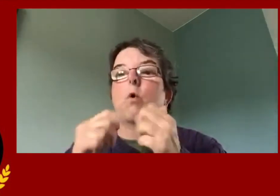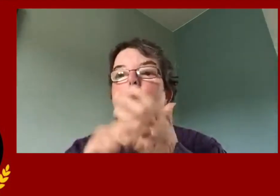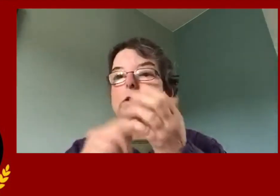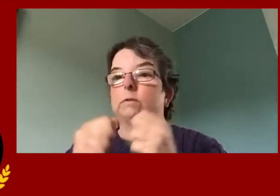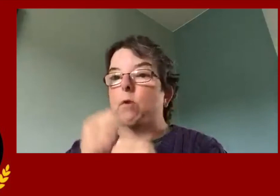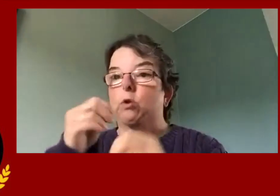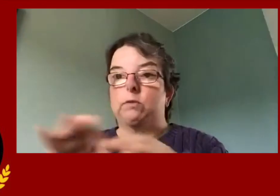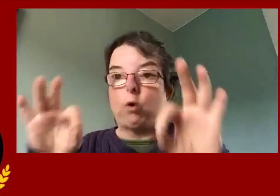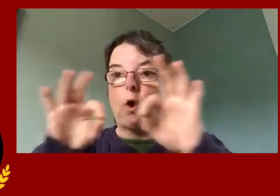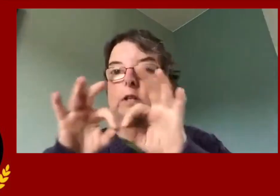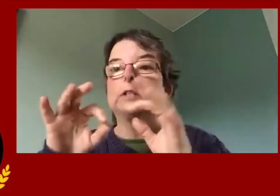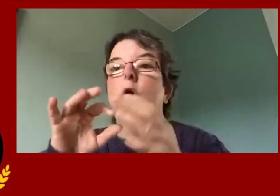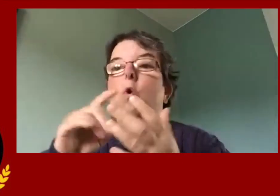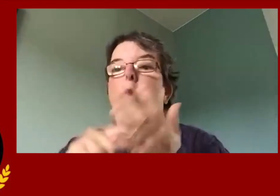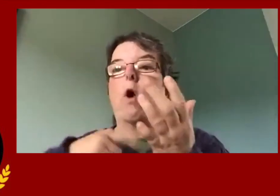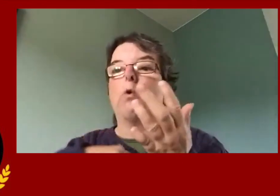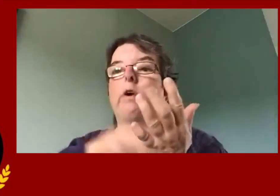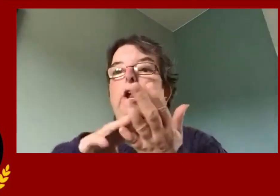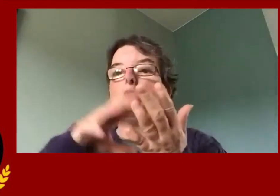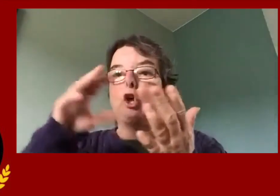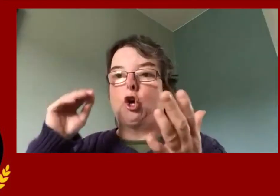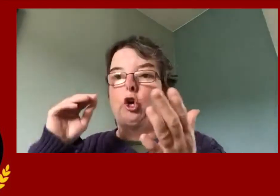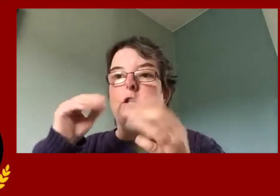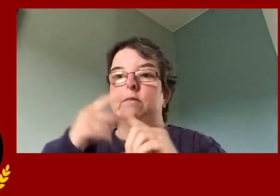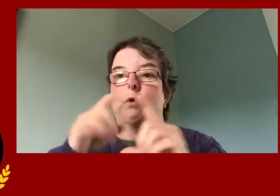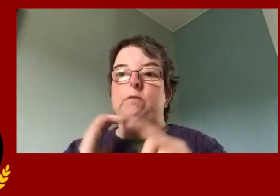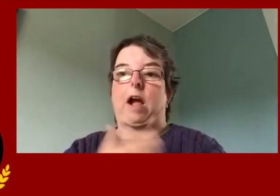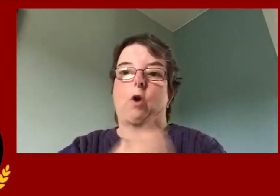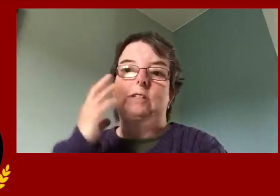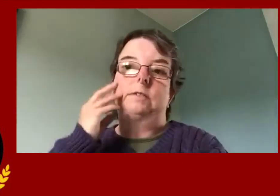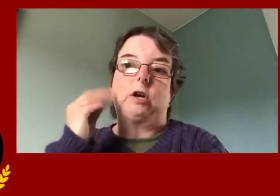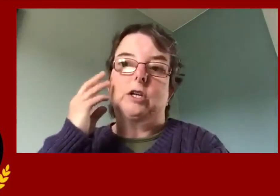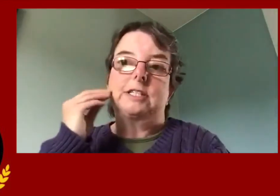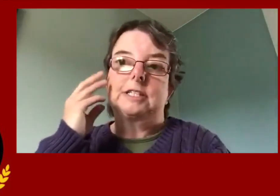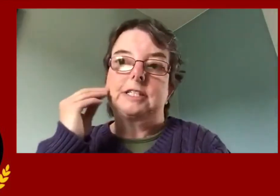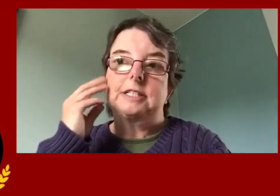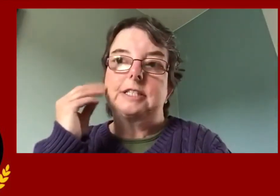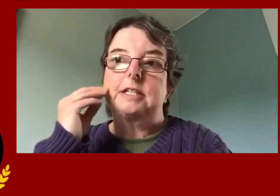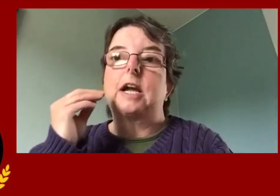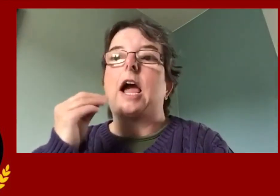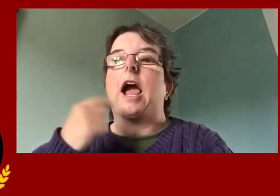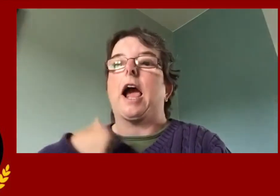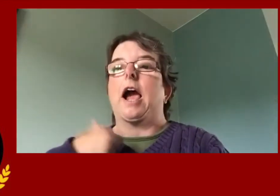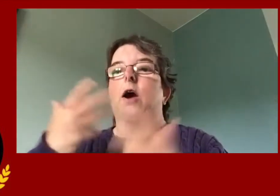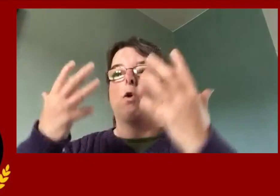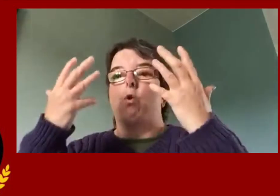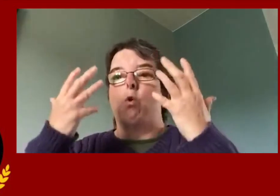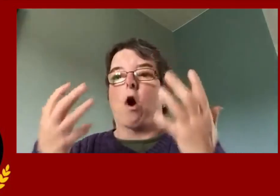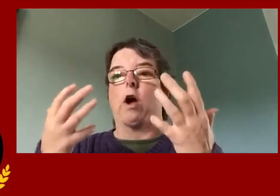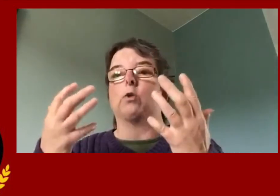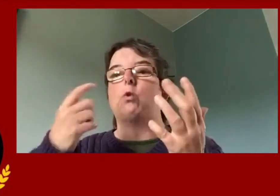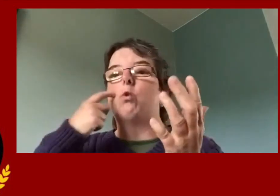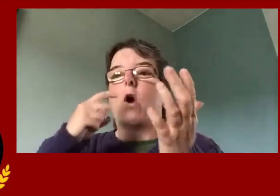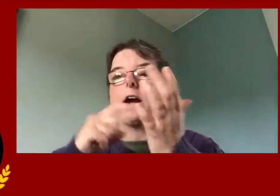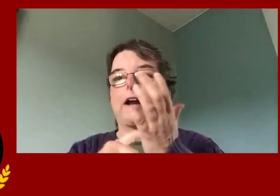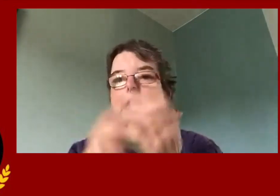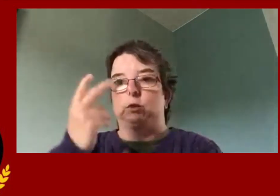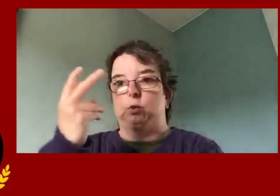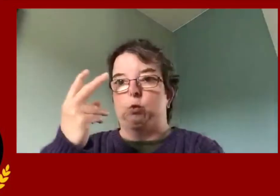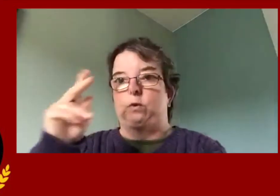But regardless, what's most important is that we learned from our experiences.